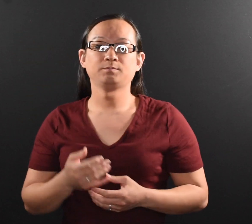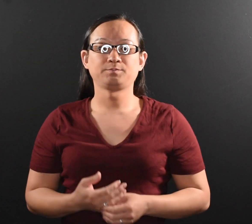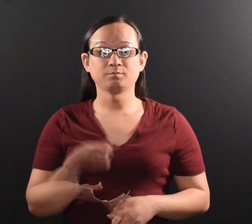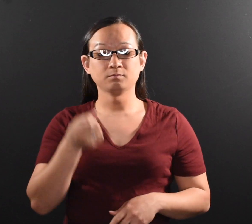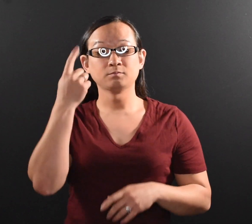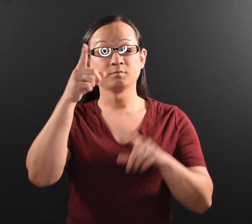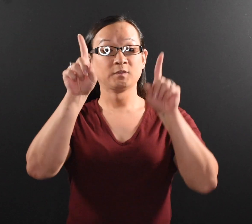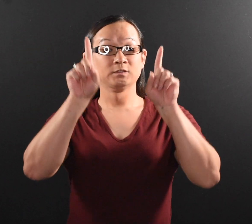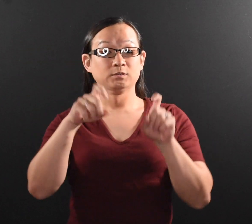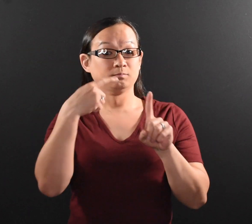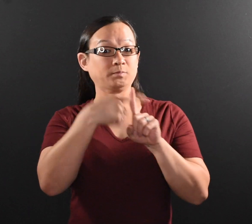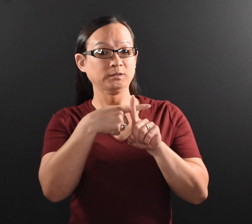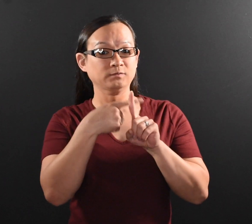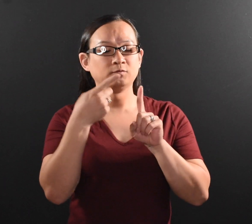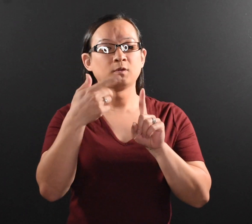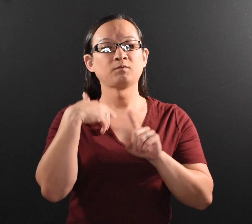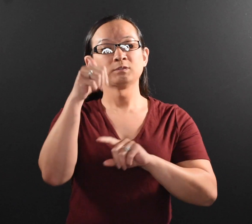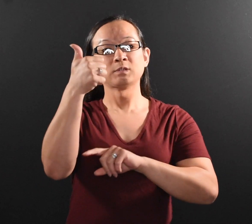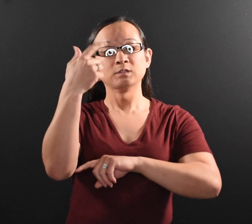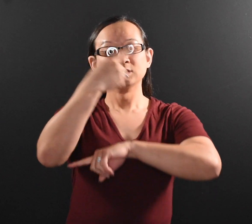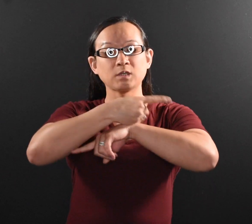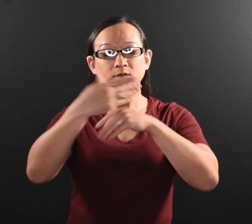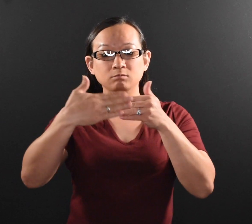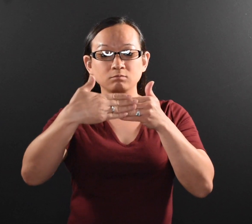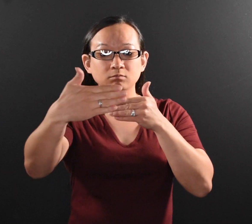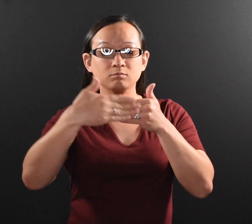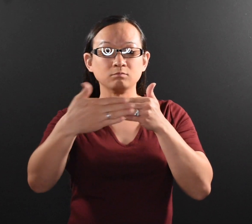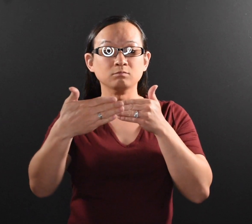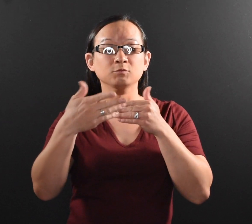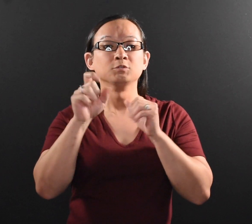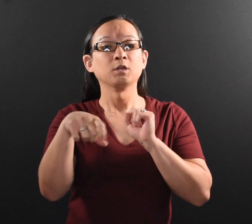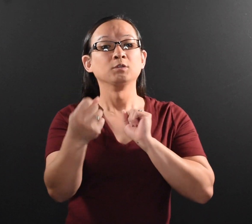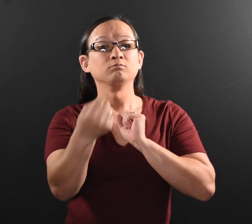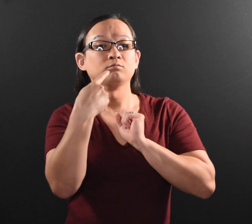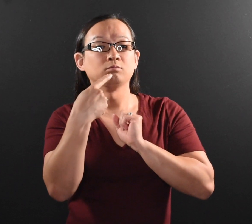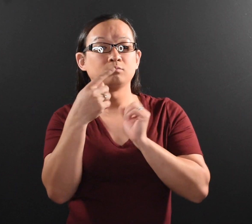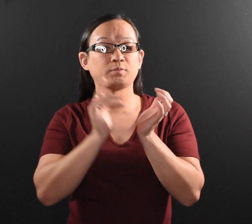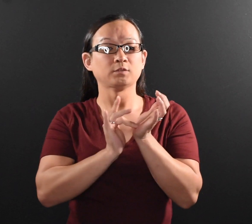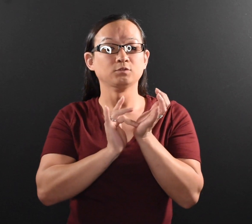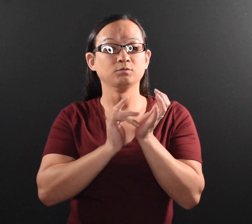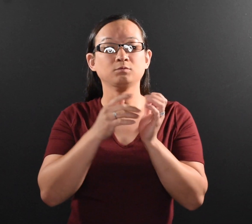You can only receive medication within the first 10 days of having COVID-19 symptoms,